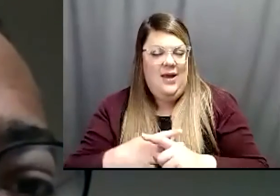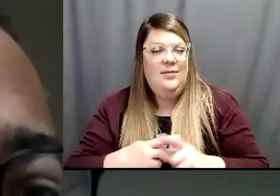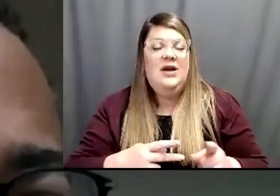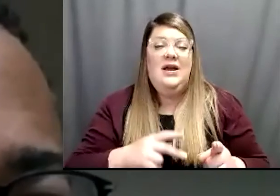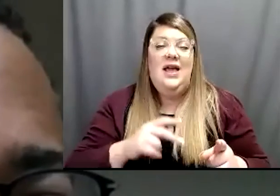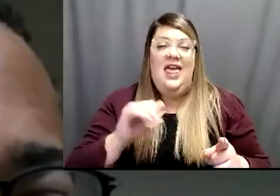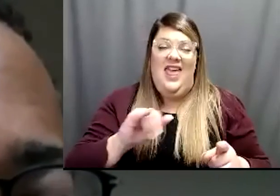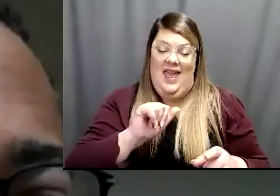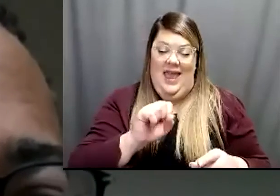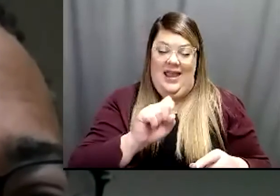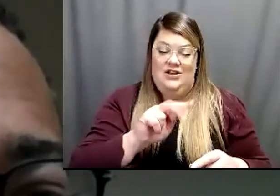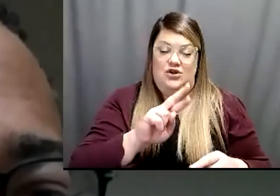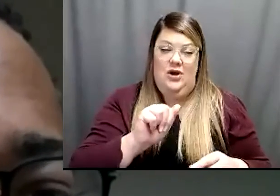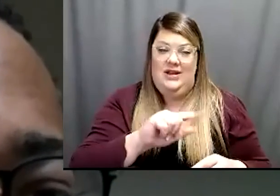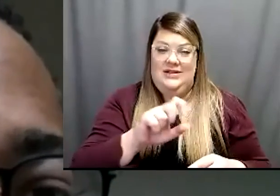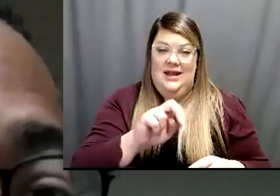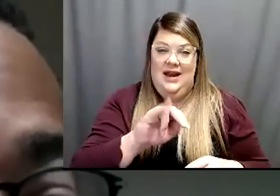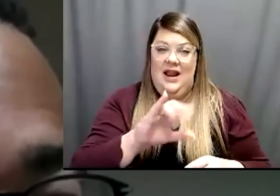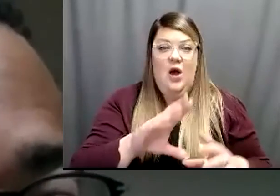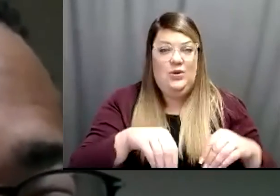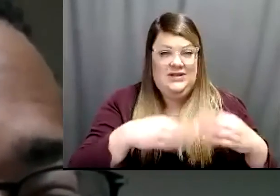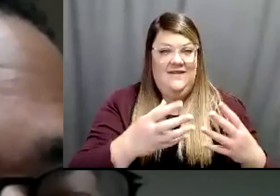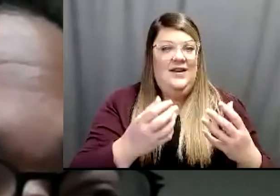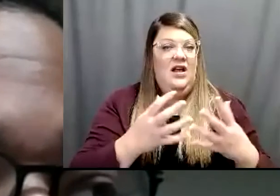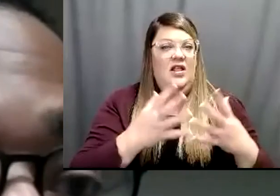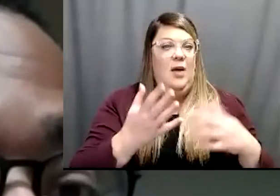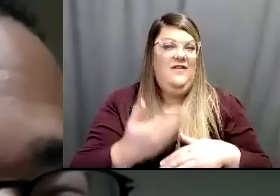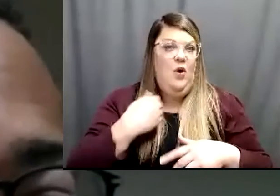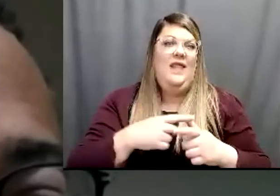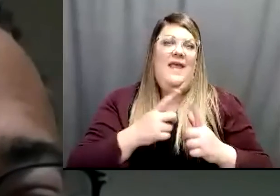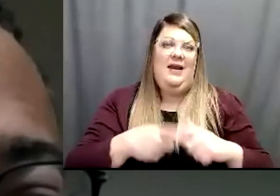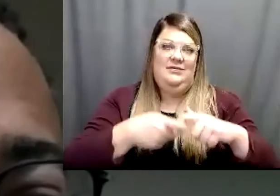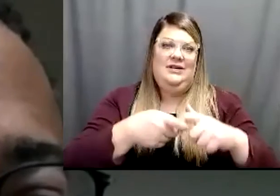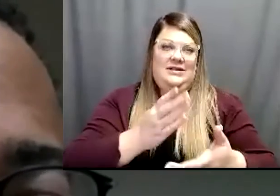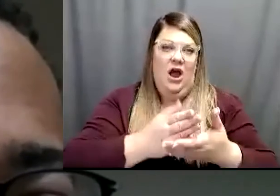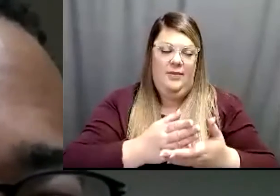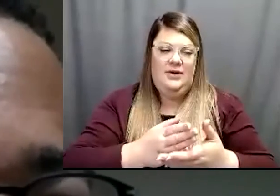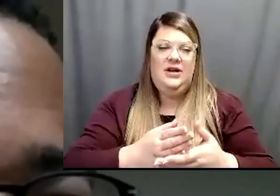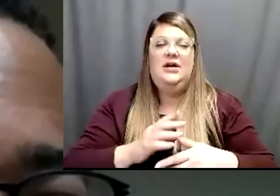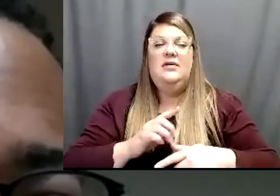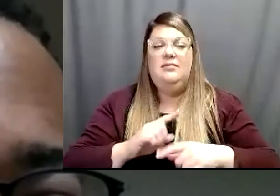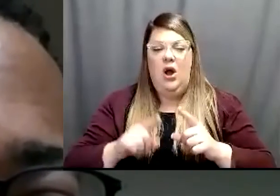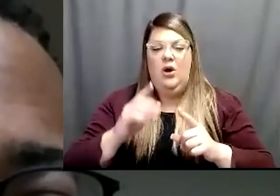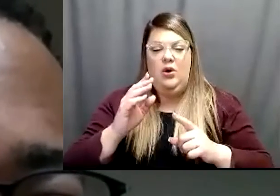In those cases um we do recommend receiving another type of MRNA vaccine. So you know either